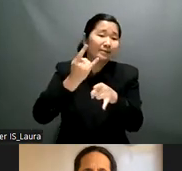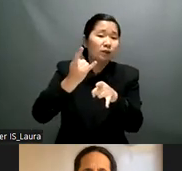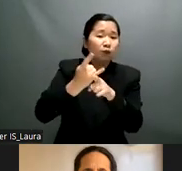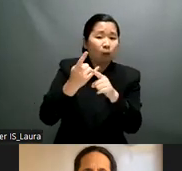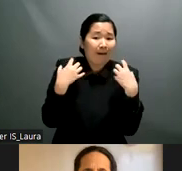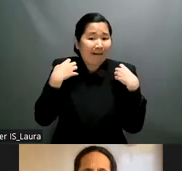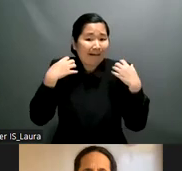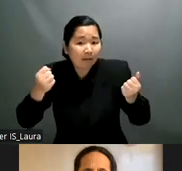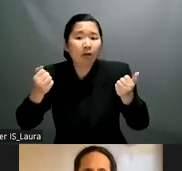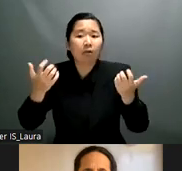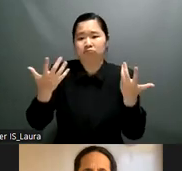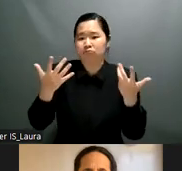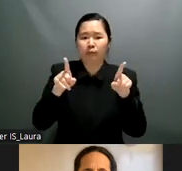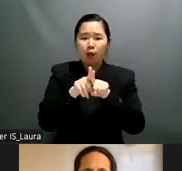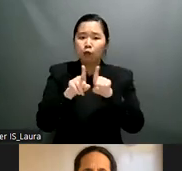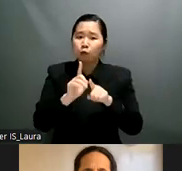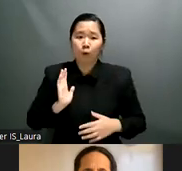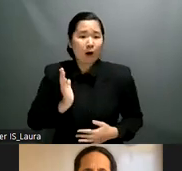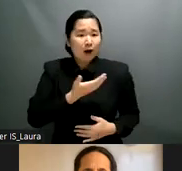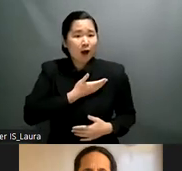which need to create conditions so that we can